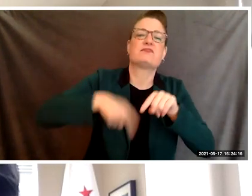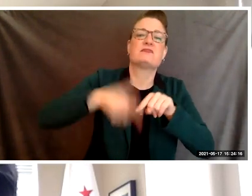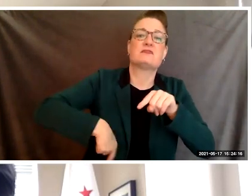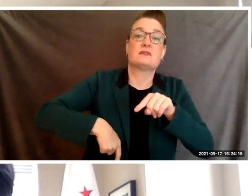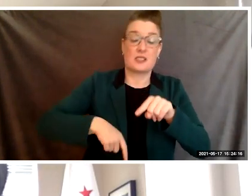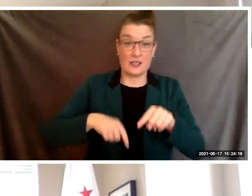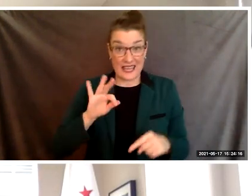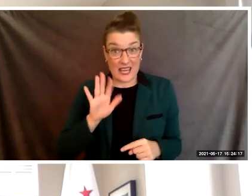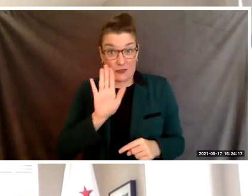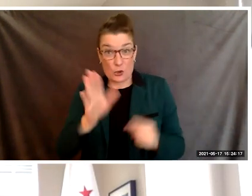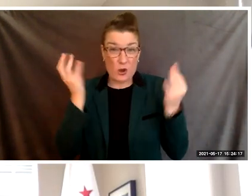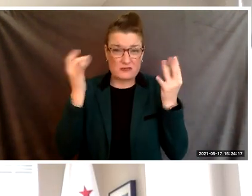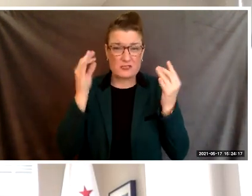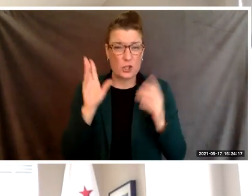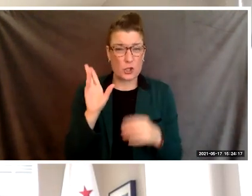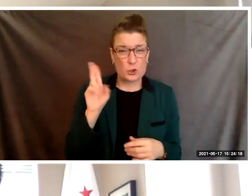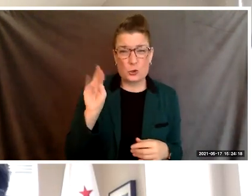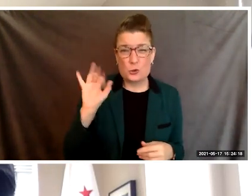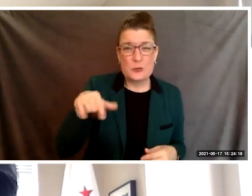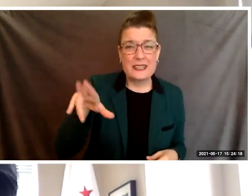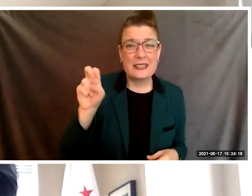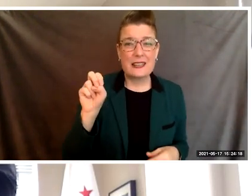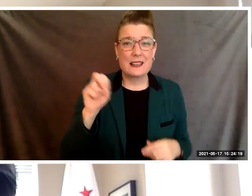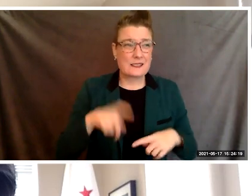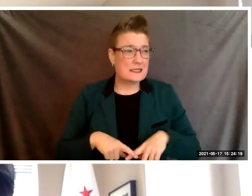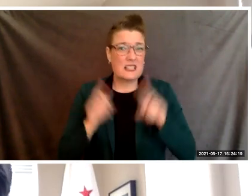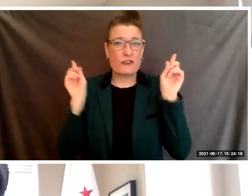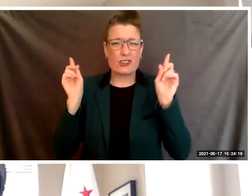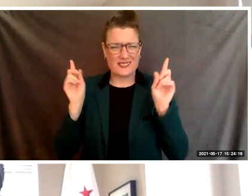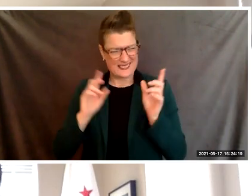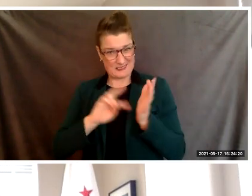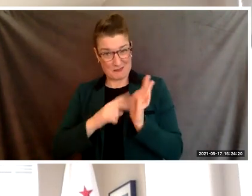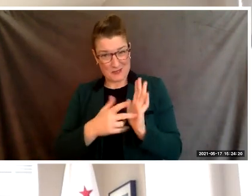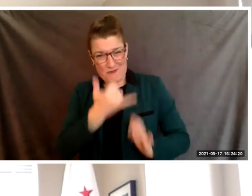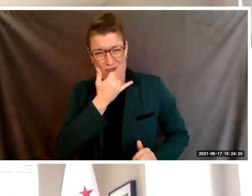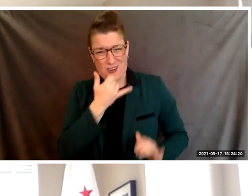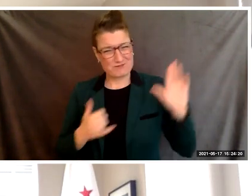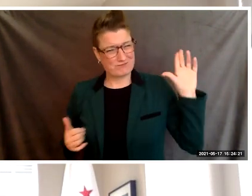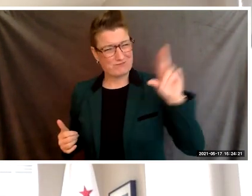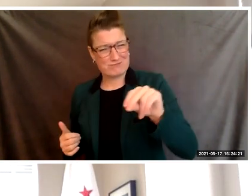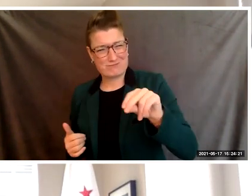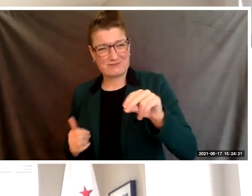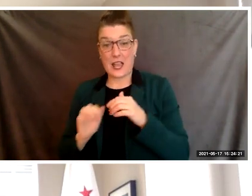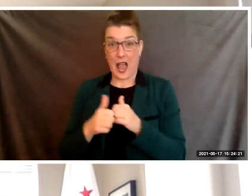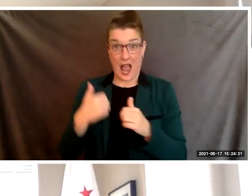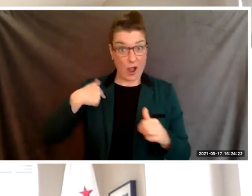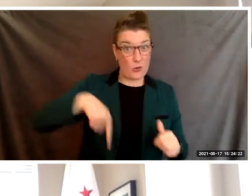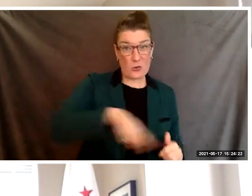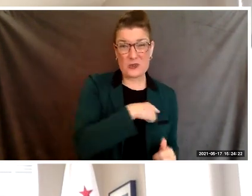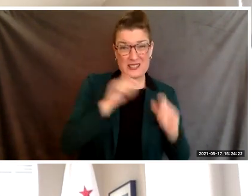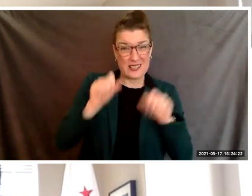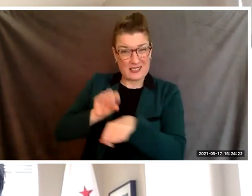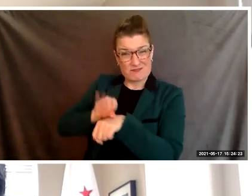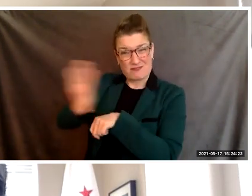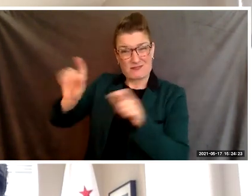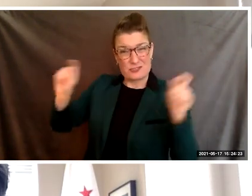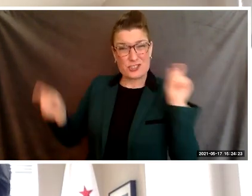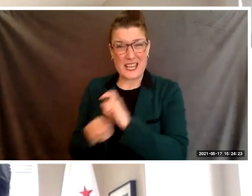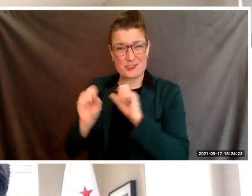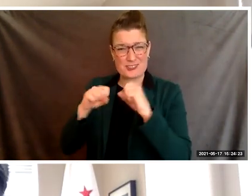out of the box doesn't mean it's wrong. The only way we will change society is through bold non-conformance thinking.